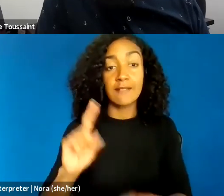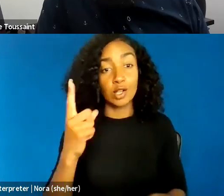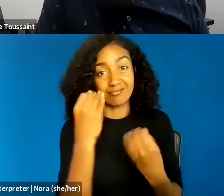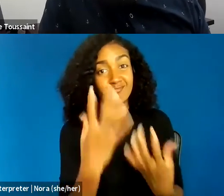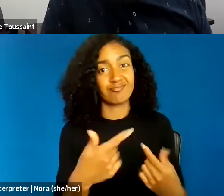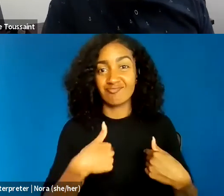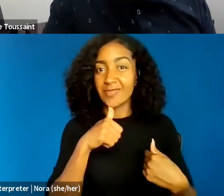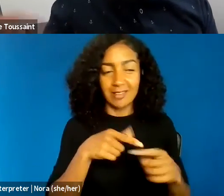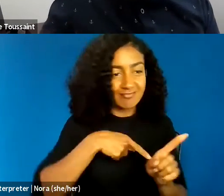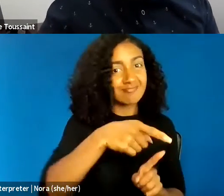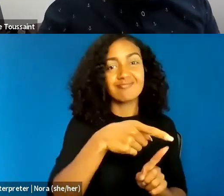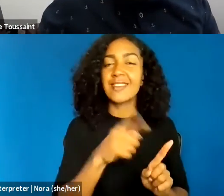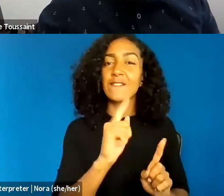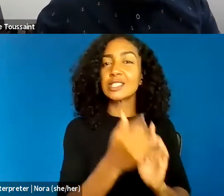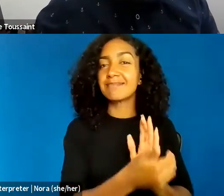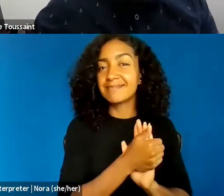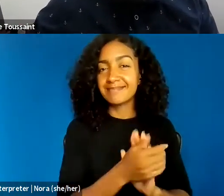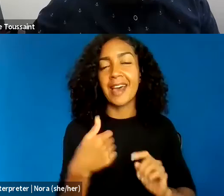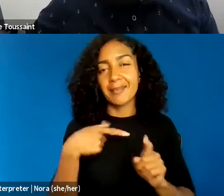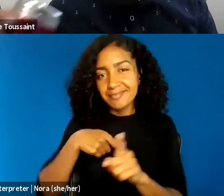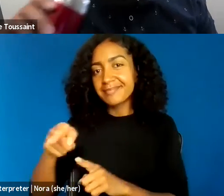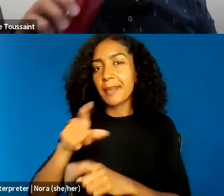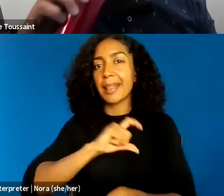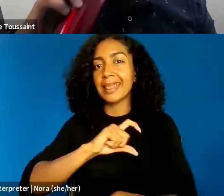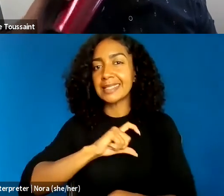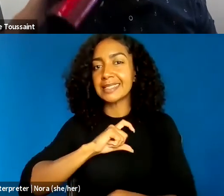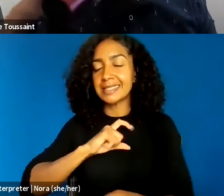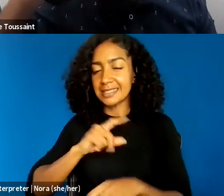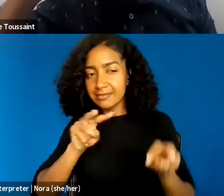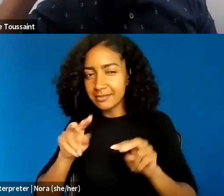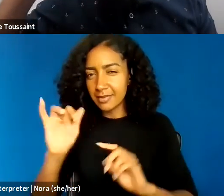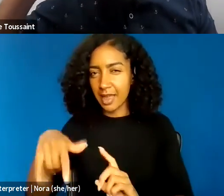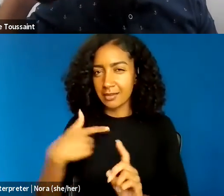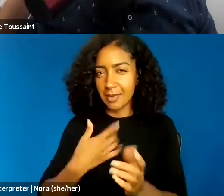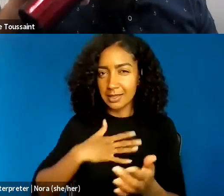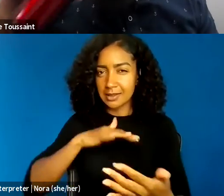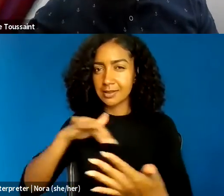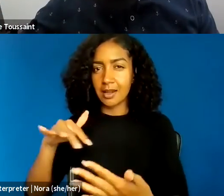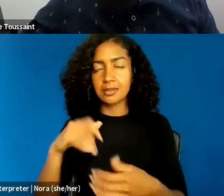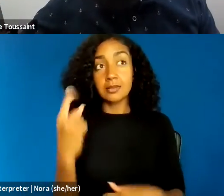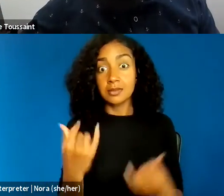I'm a policing person, but just being at this event has gotten me thinking more about the intersections